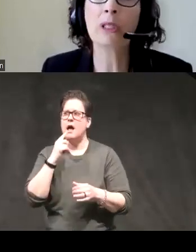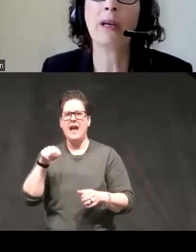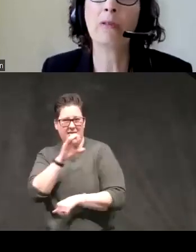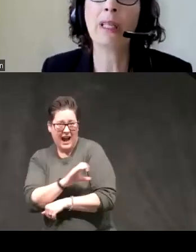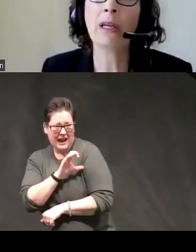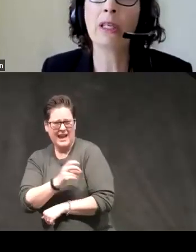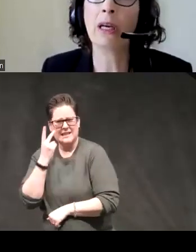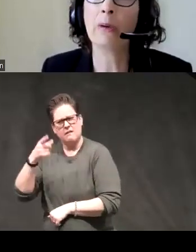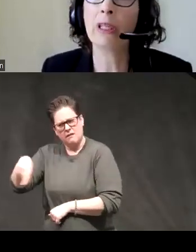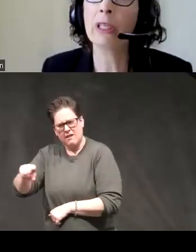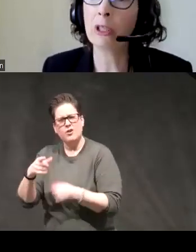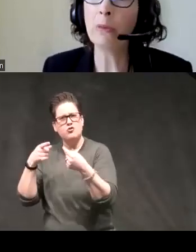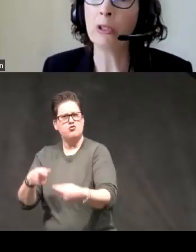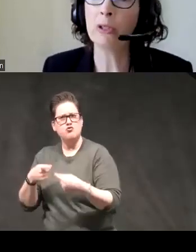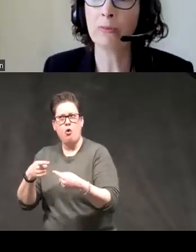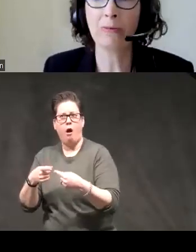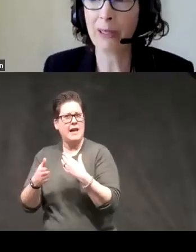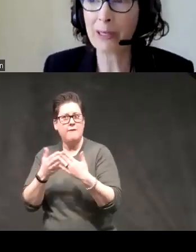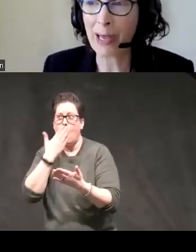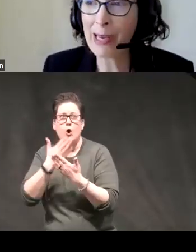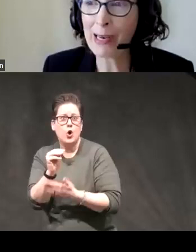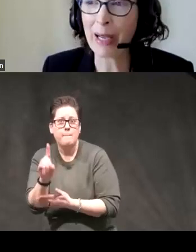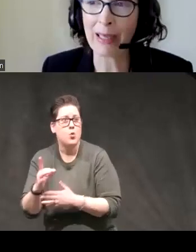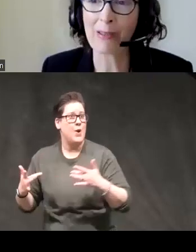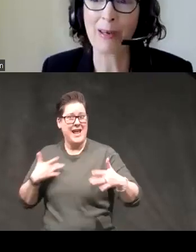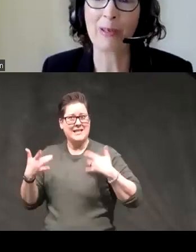also have a really hard time when they're in Good Moods when they're excited about things they're